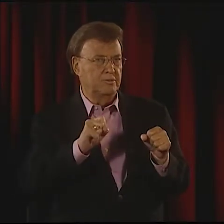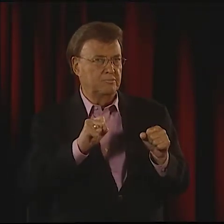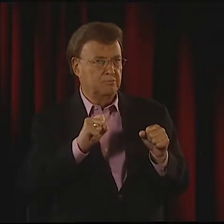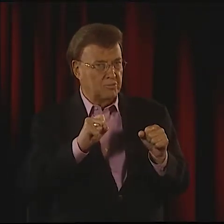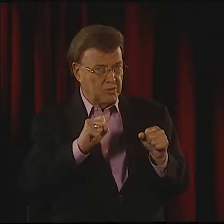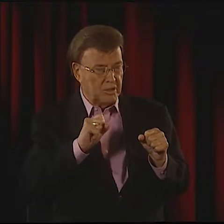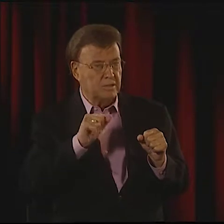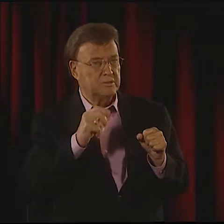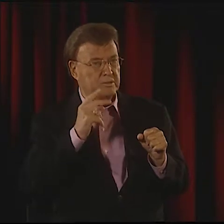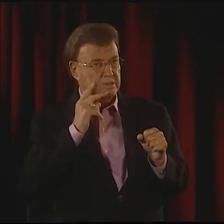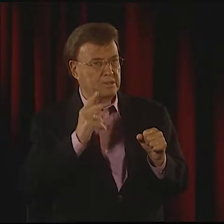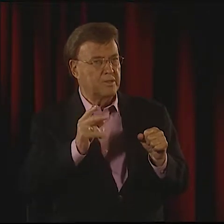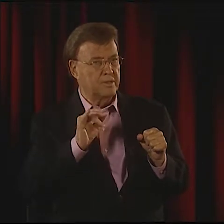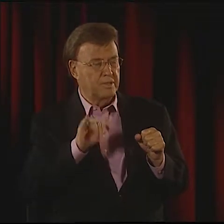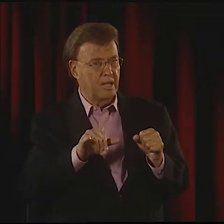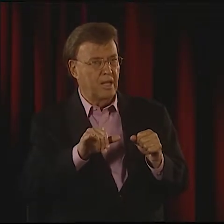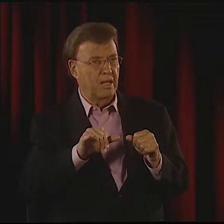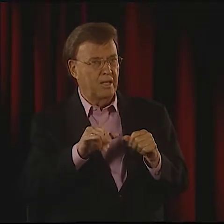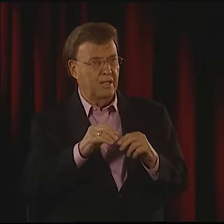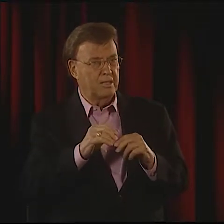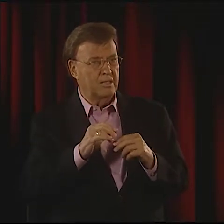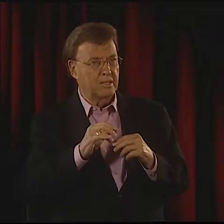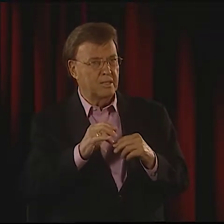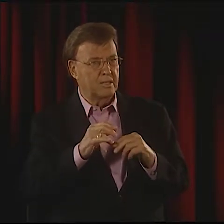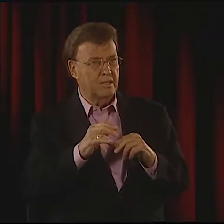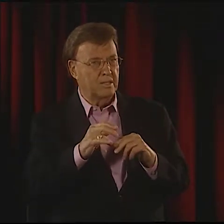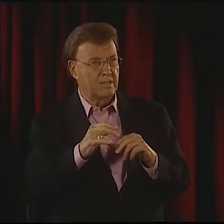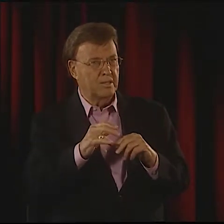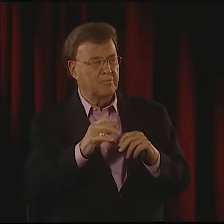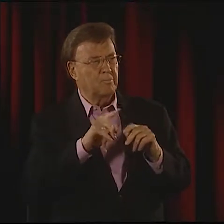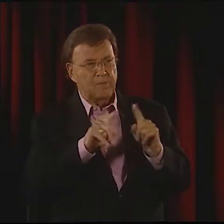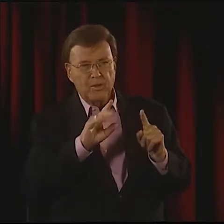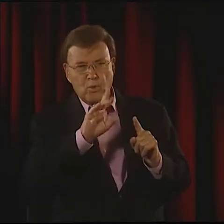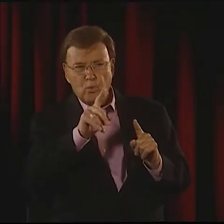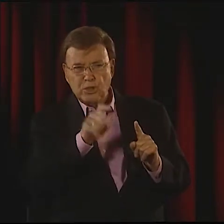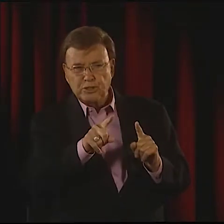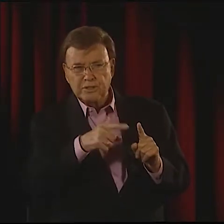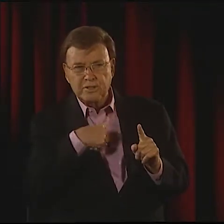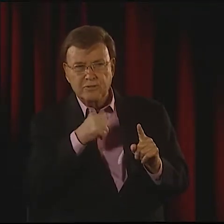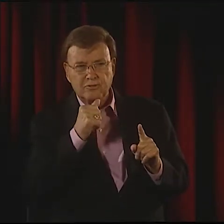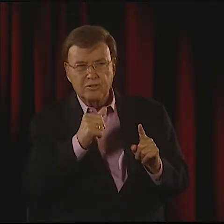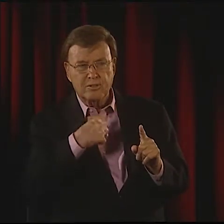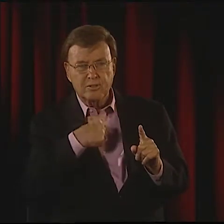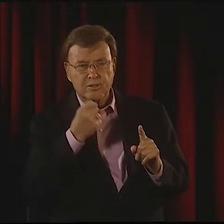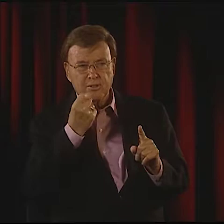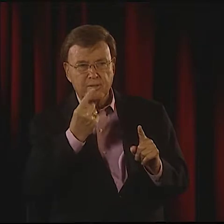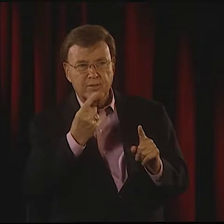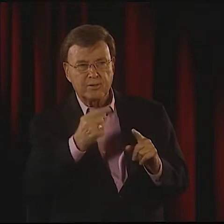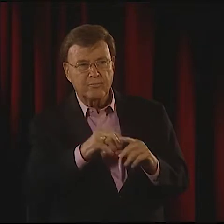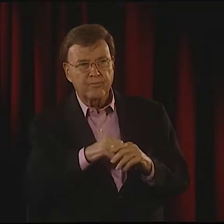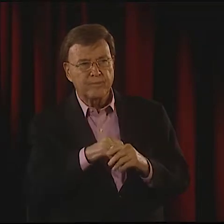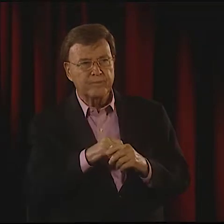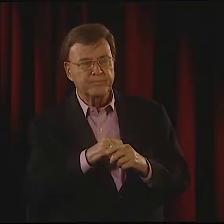OF COURSE YOU USE YOUR BODY LANGUAGE, AS WELL. YES. YOU DO SEE THAT.